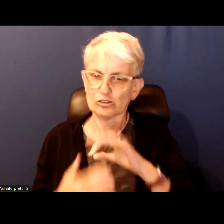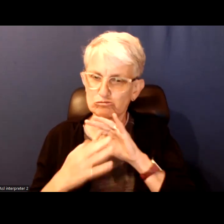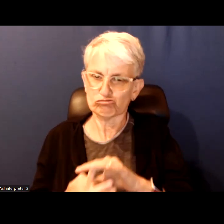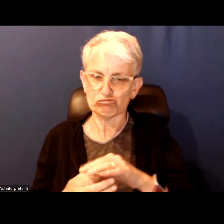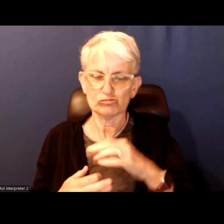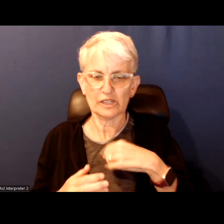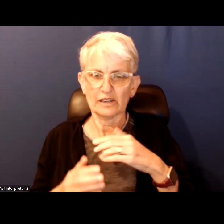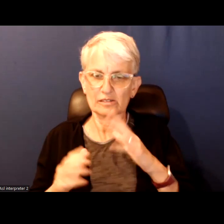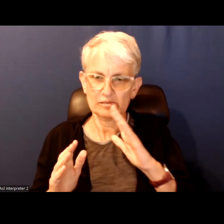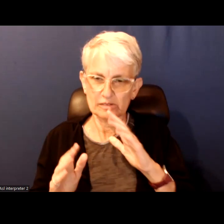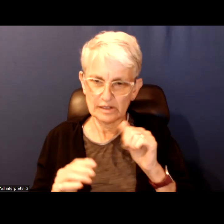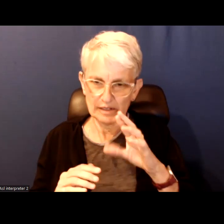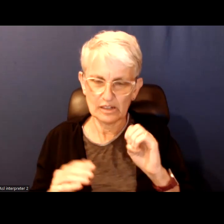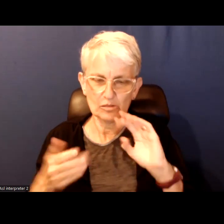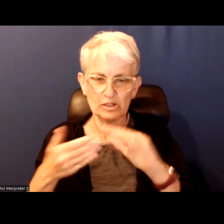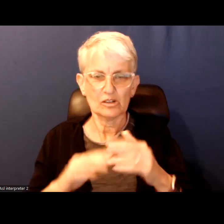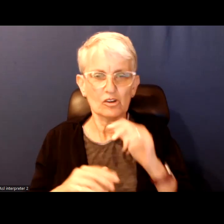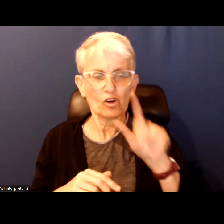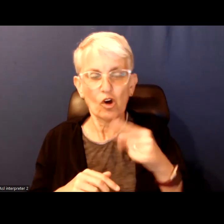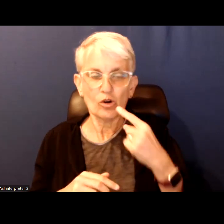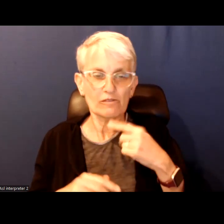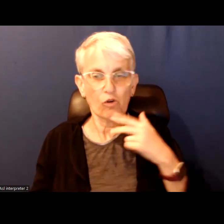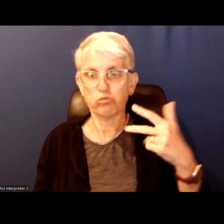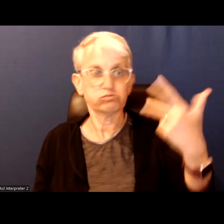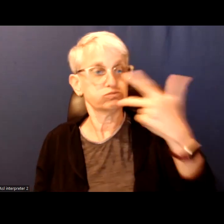Do not shop only when cameras are around.